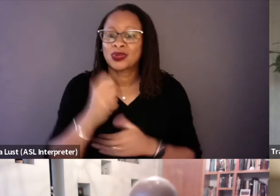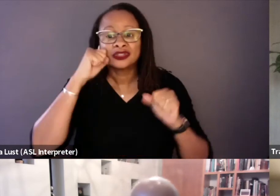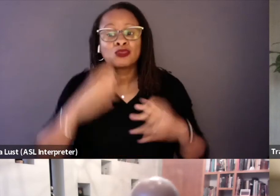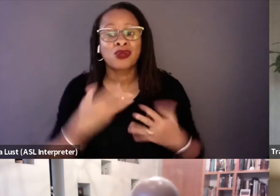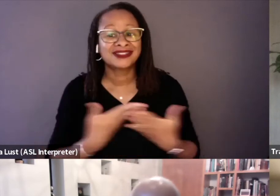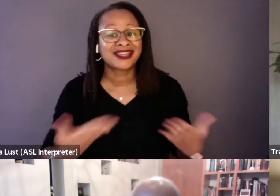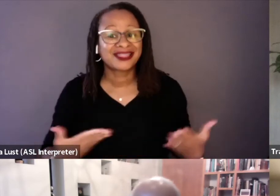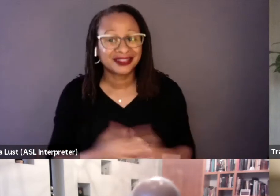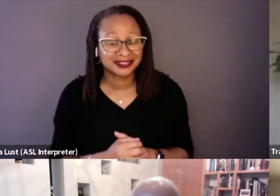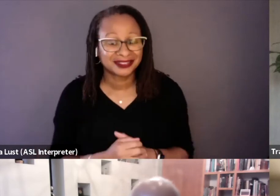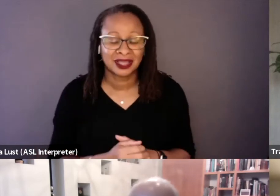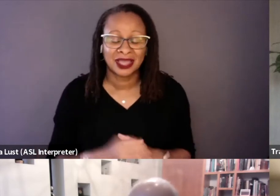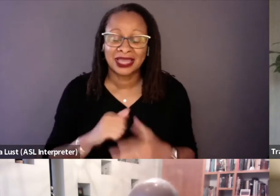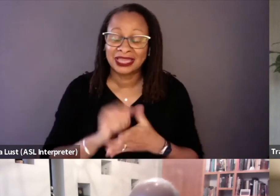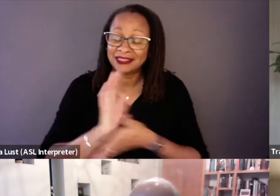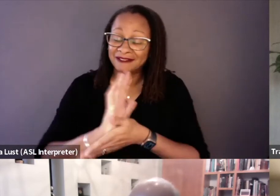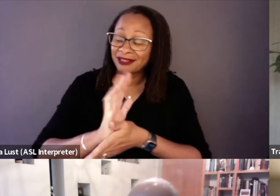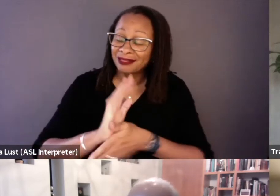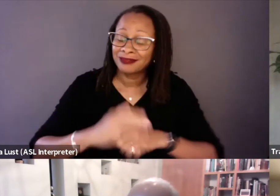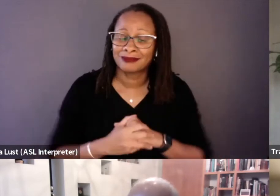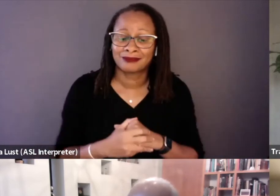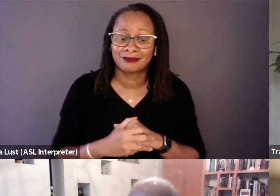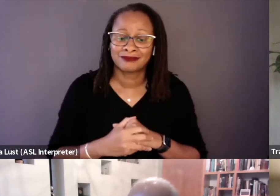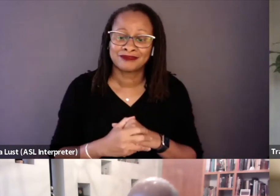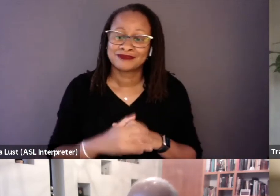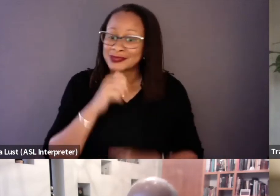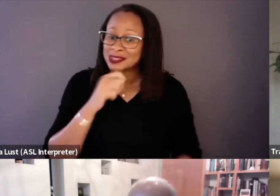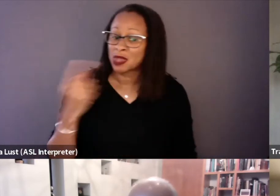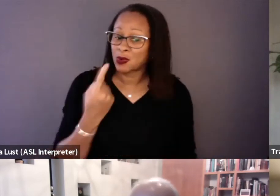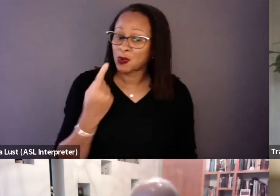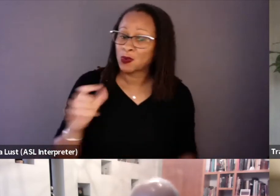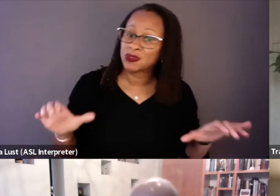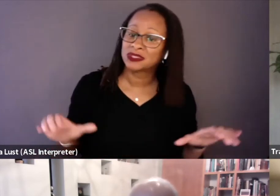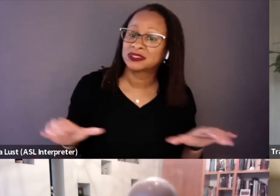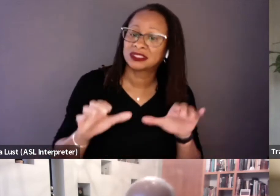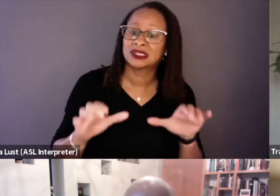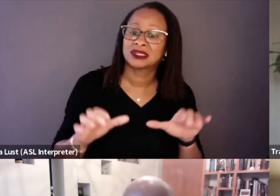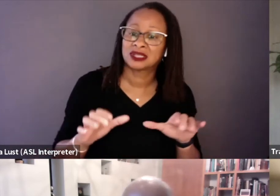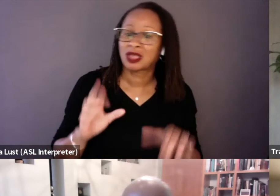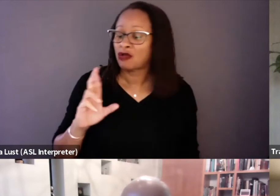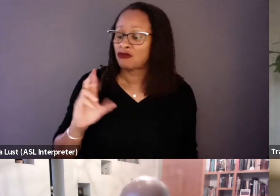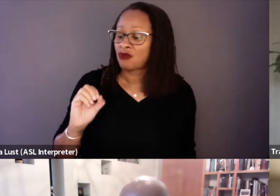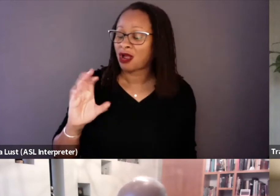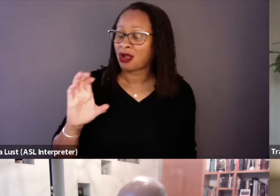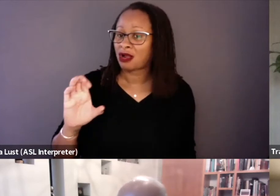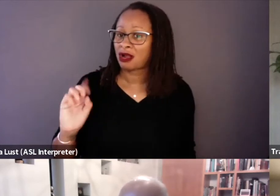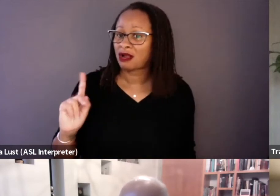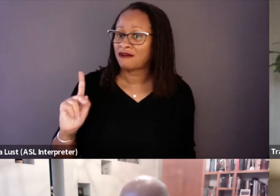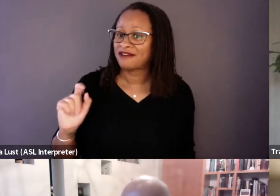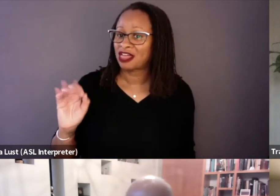in the film that not only did Rockefeller and Nixon talk on the phone afterwards,